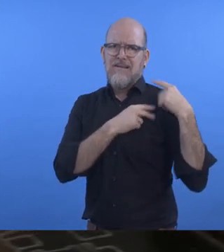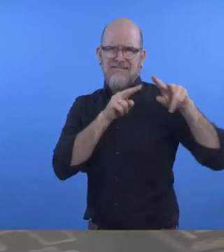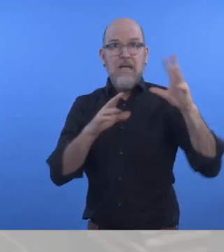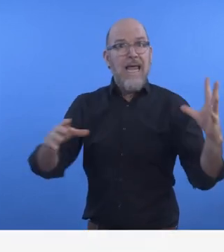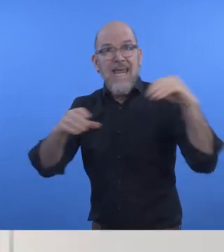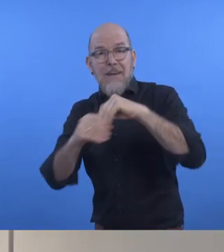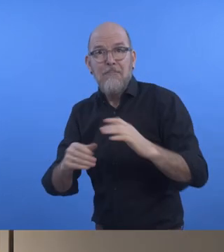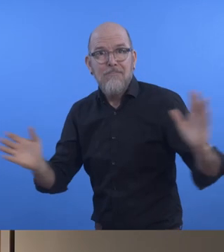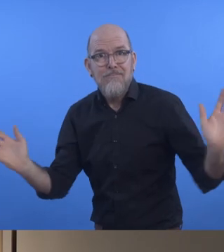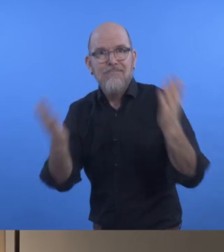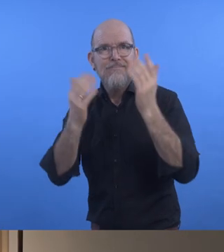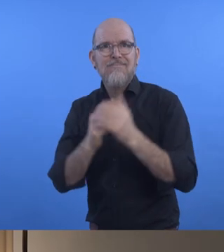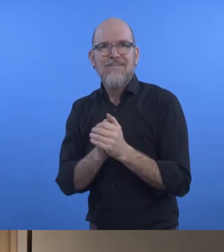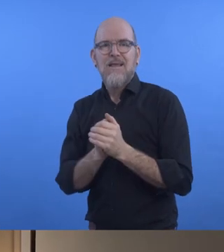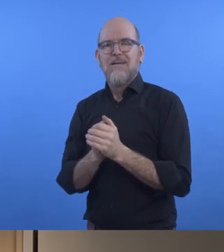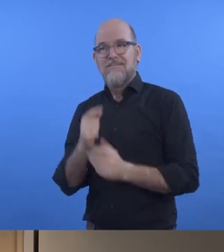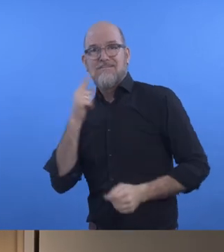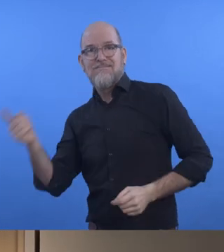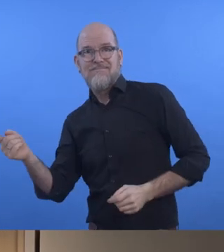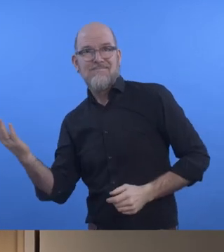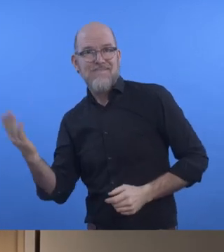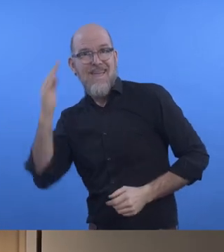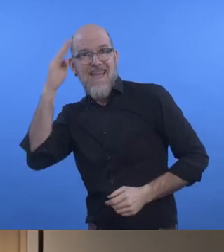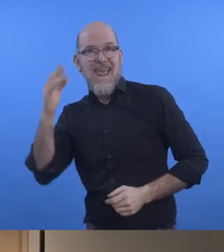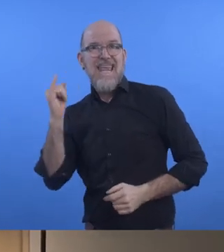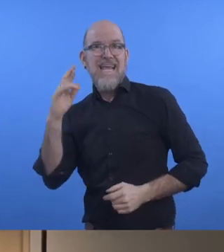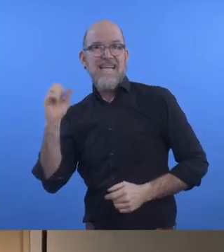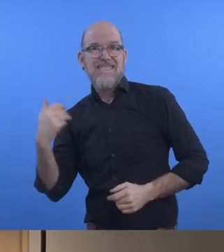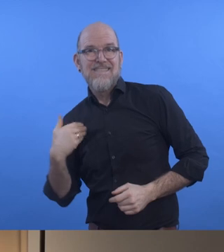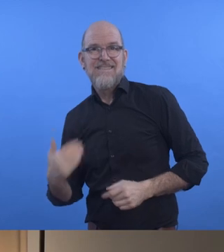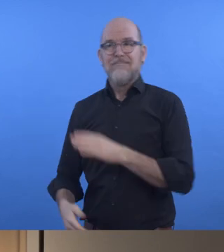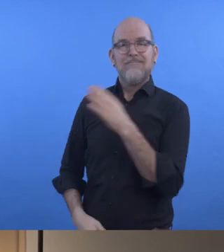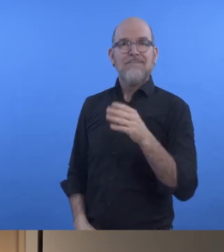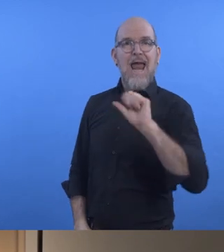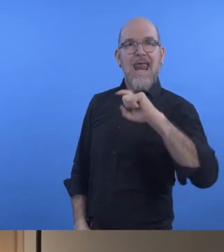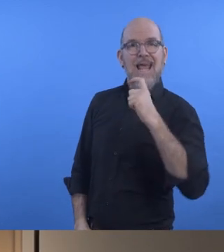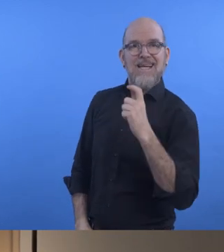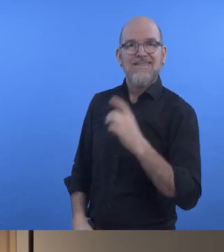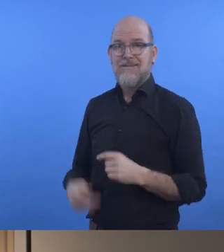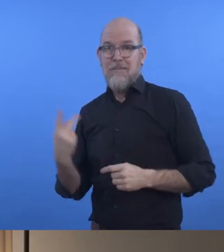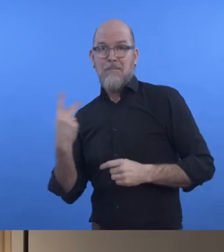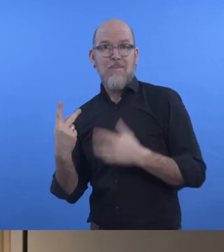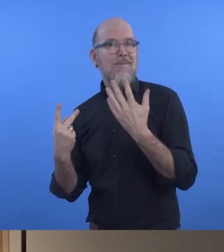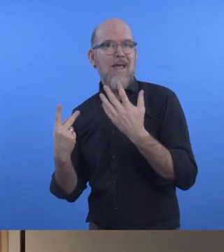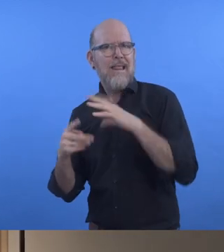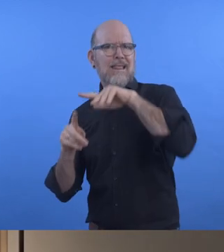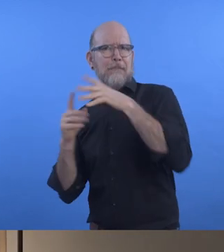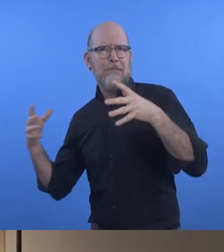Iris Popescu: "Hi there, my name is Iris.” Alexandru Cucu: “And I am Alex.” “And we are just a part of our mind. This award is a confirmation